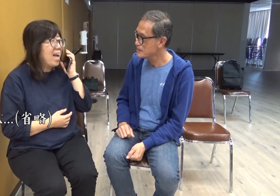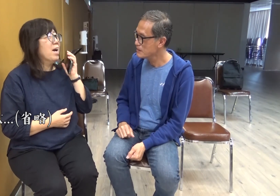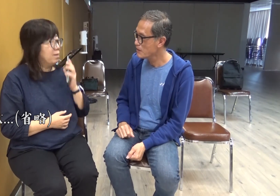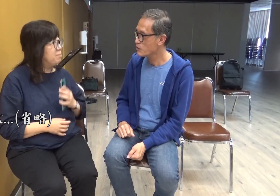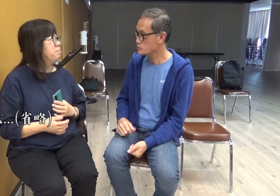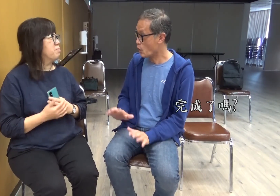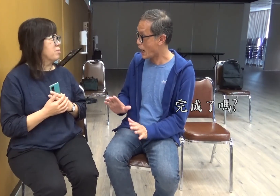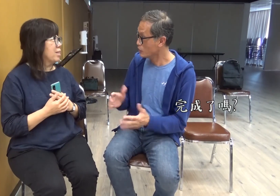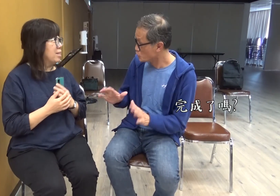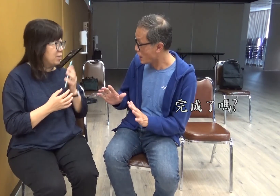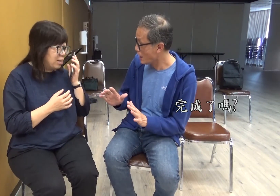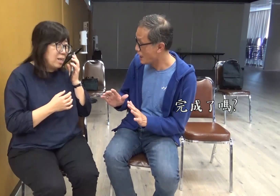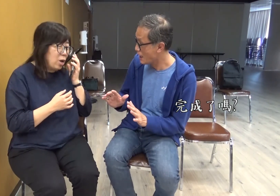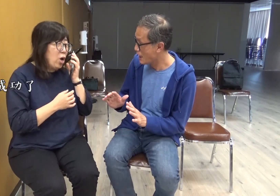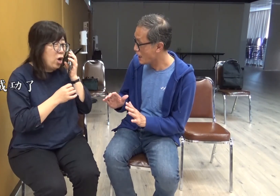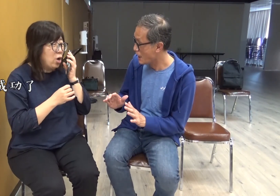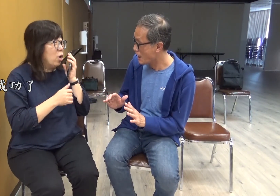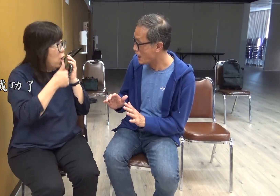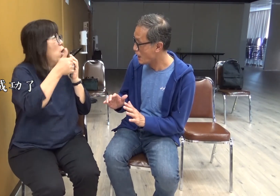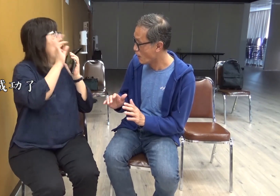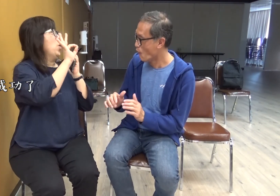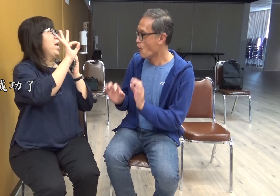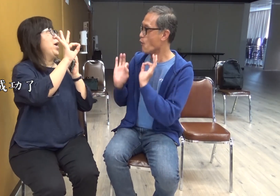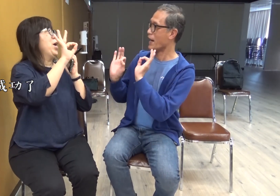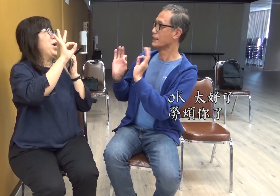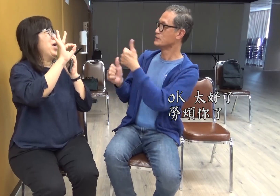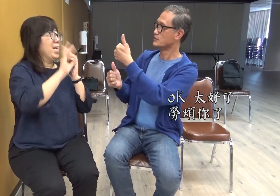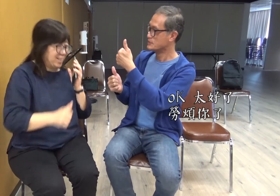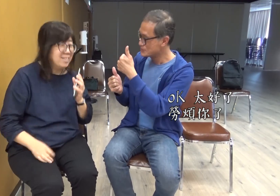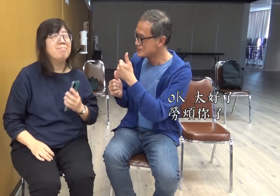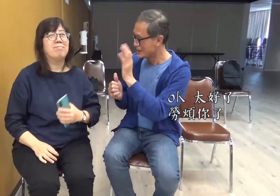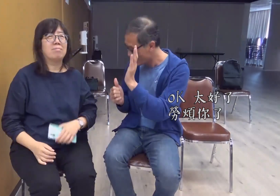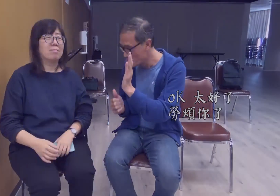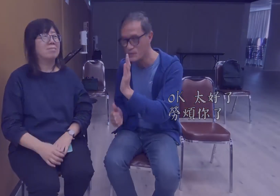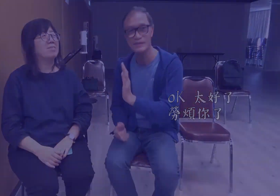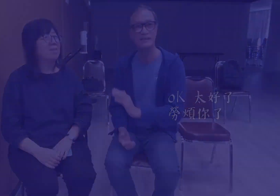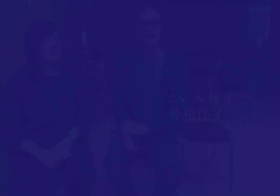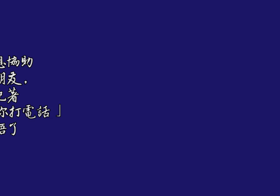Is it done? Yes, it's done Great! Thank you